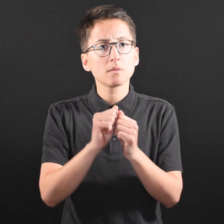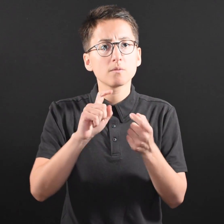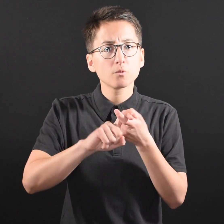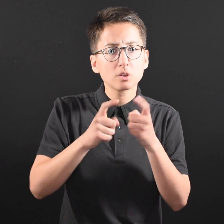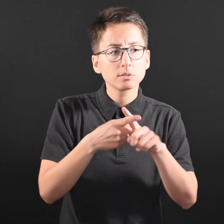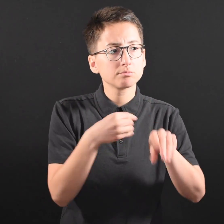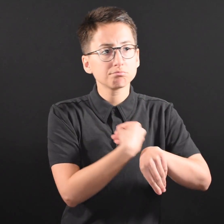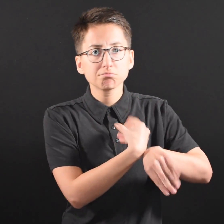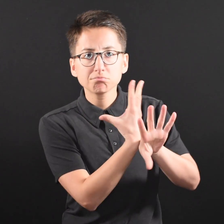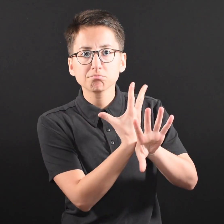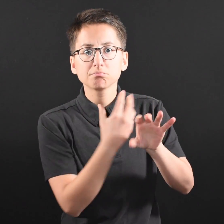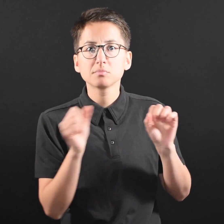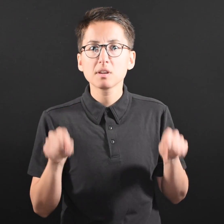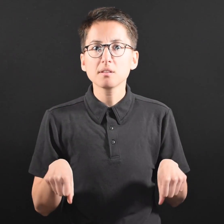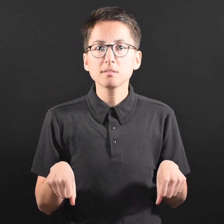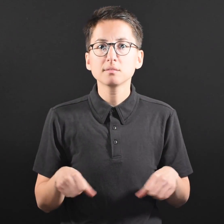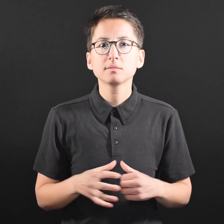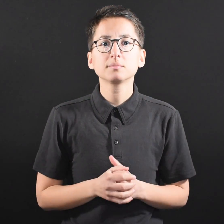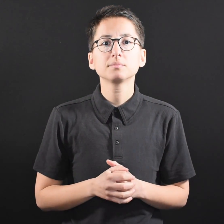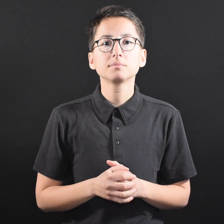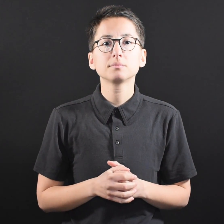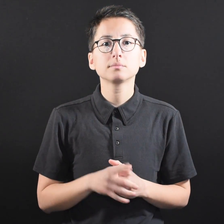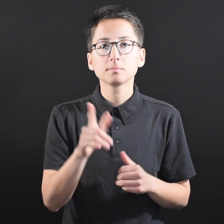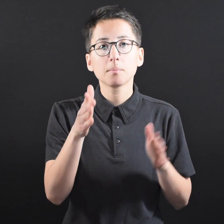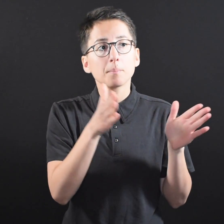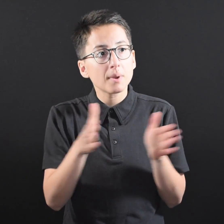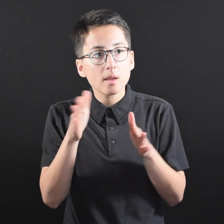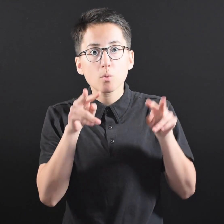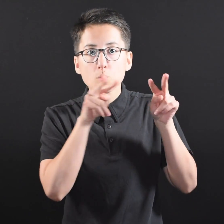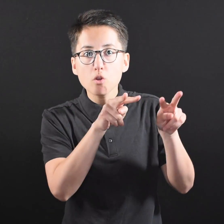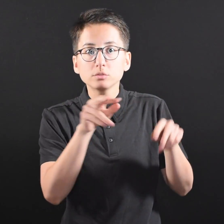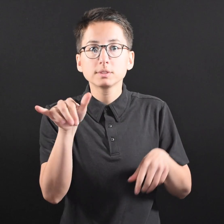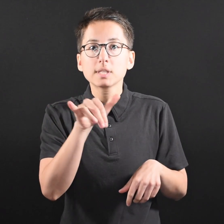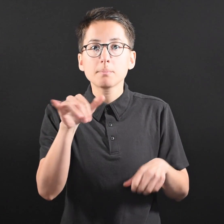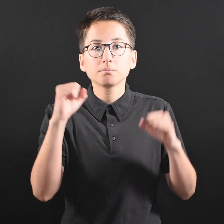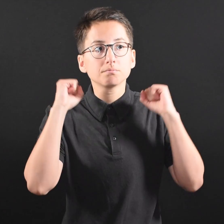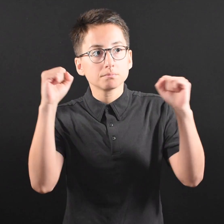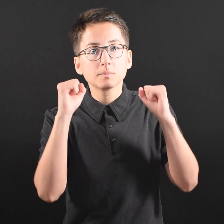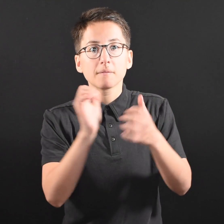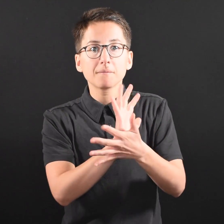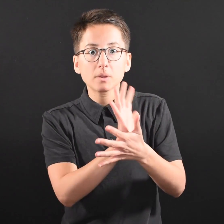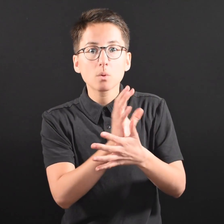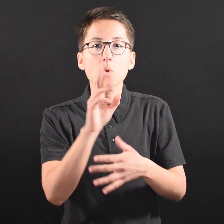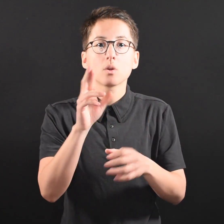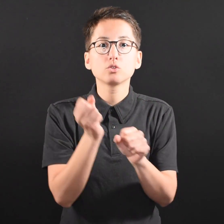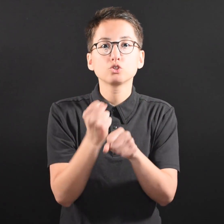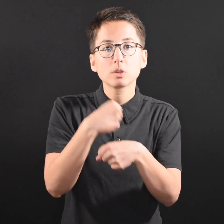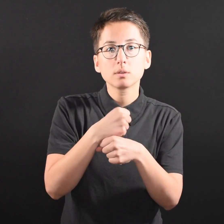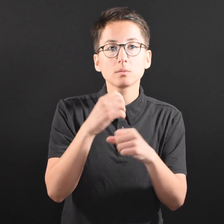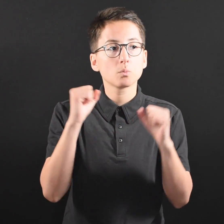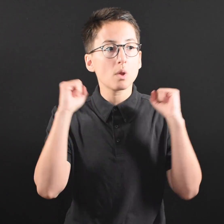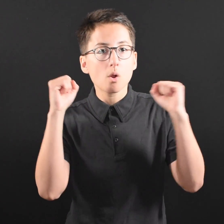your friends. Plan to tune into the same exercise video or create a workout plan